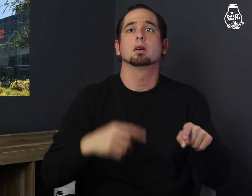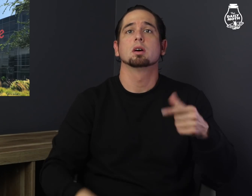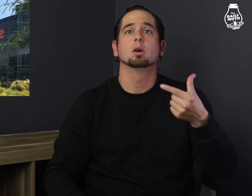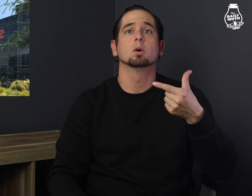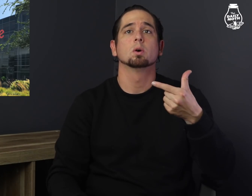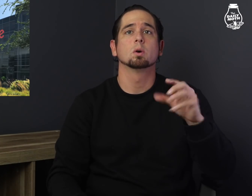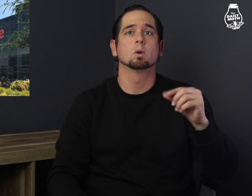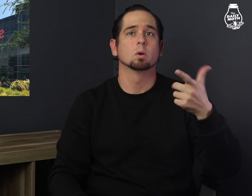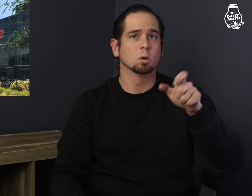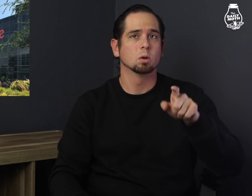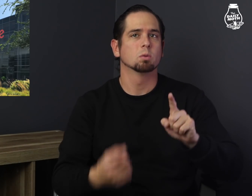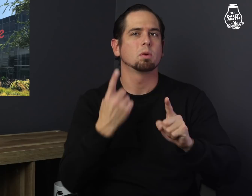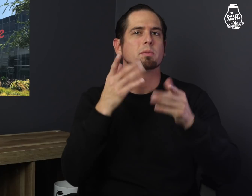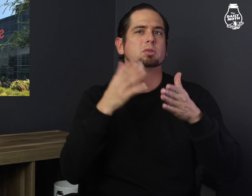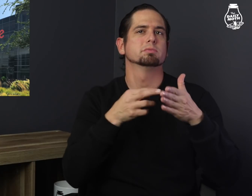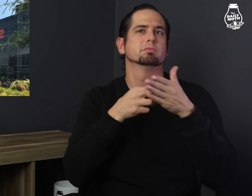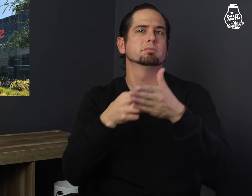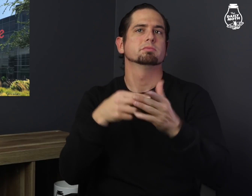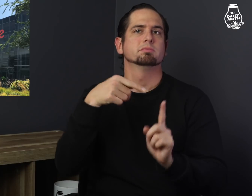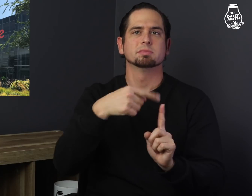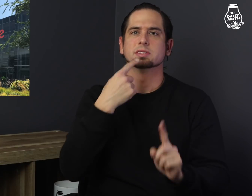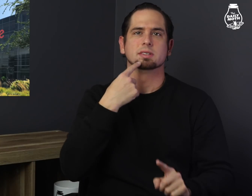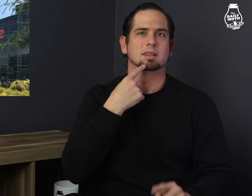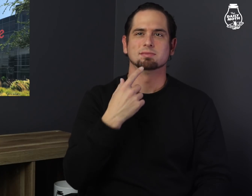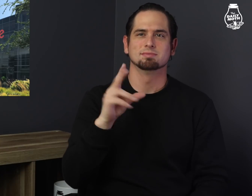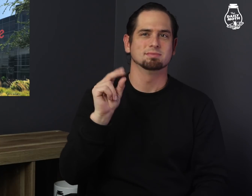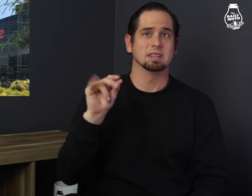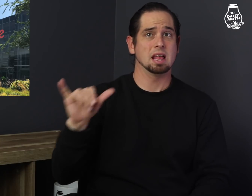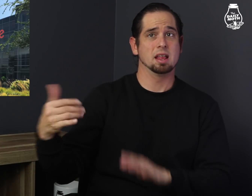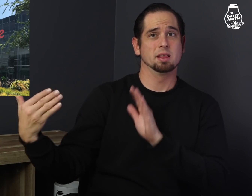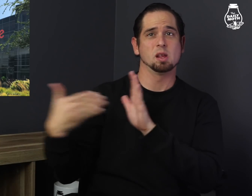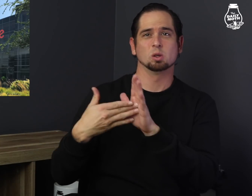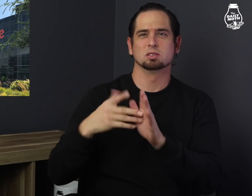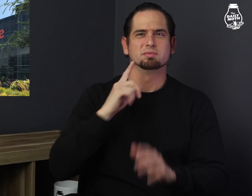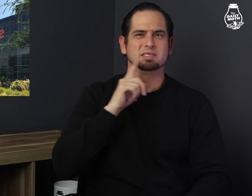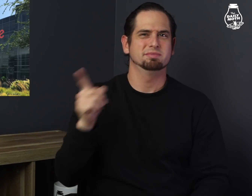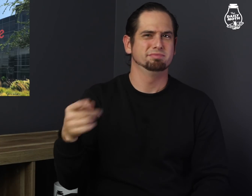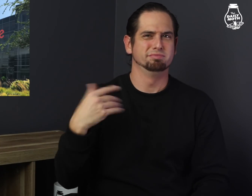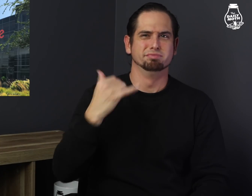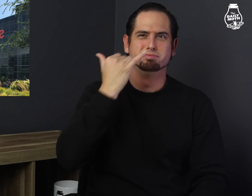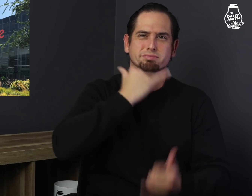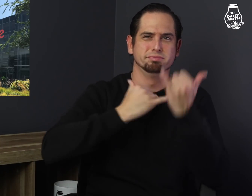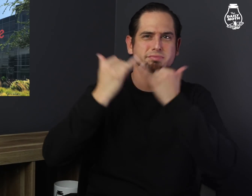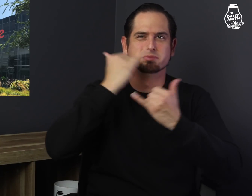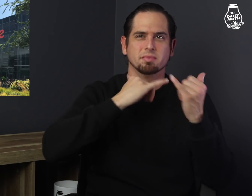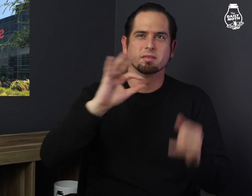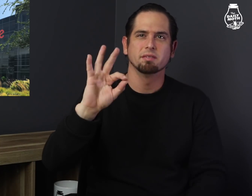A Google spokesperson said today that the lawsuit is deeply